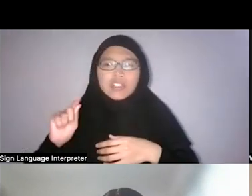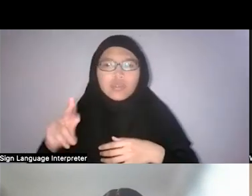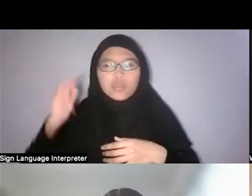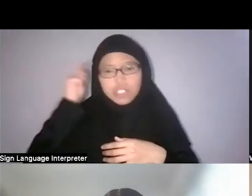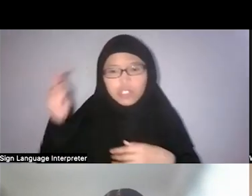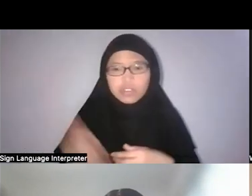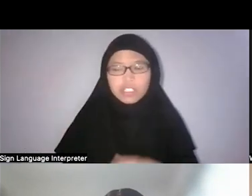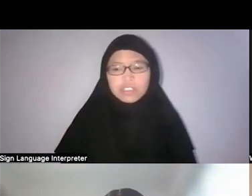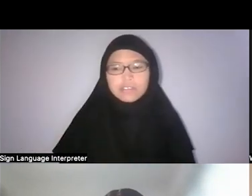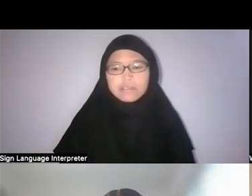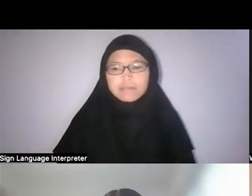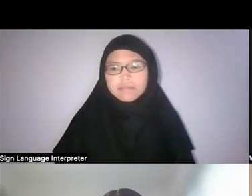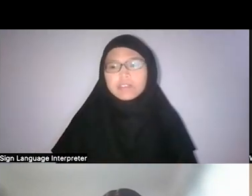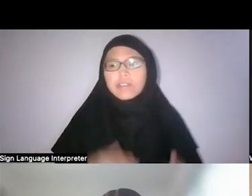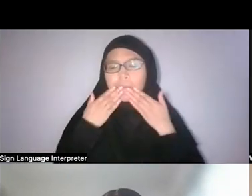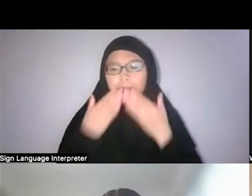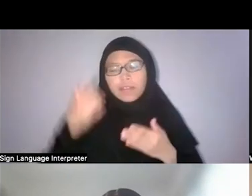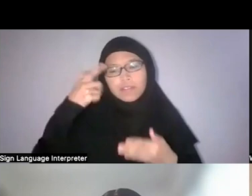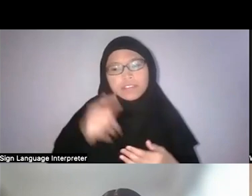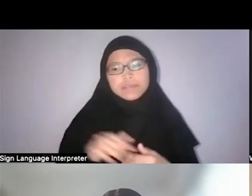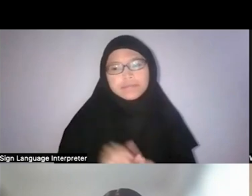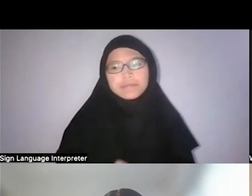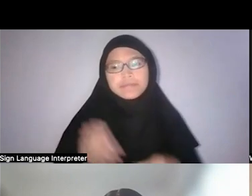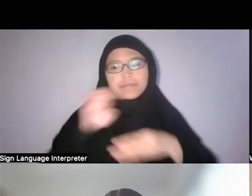At the end of the day, I think a lot of modern medicine,